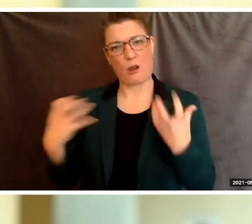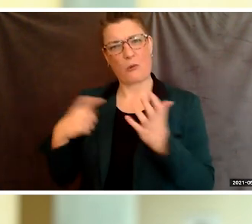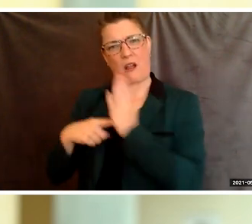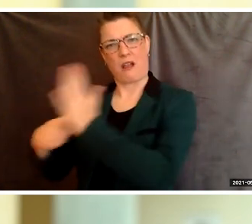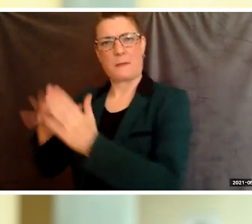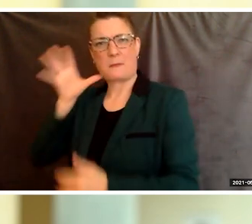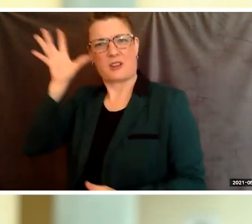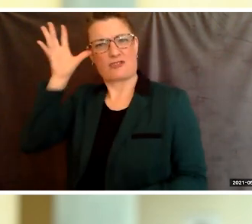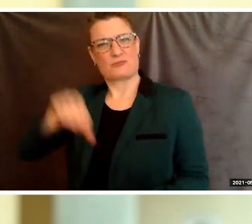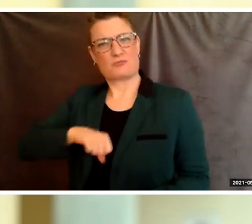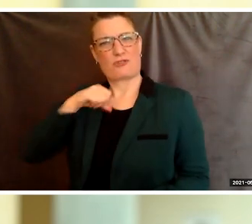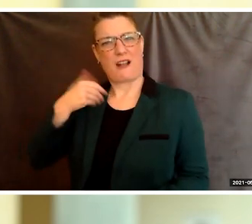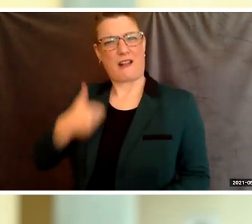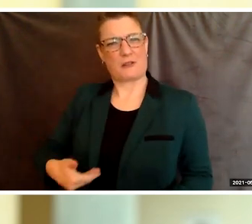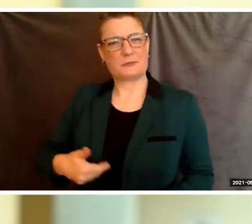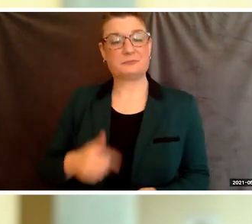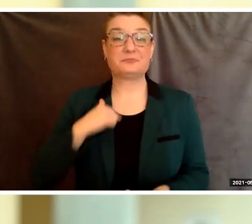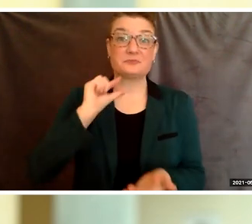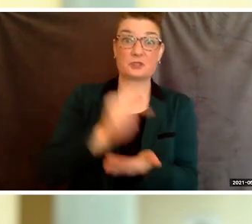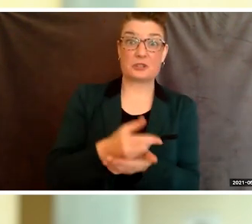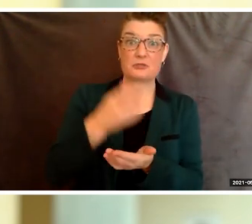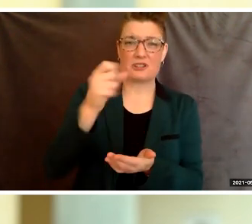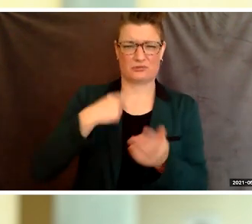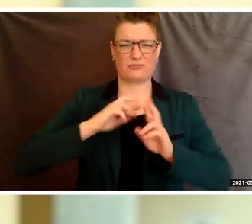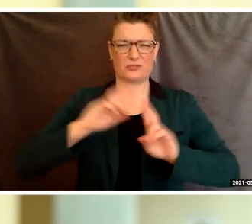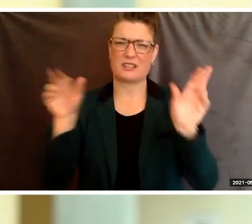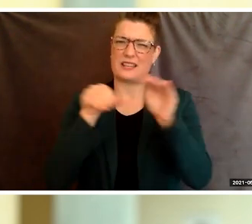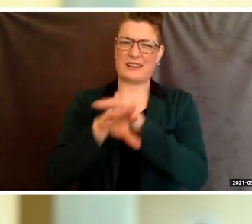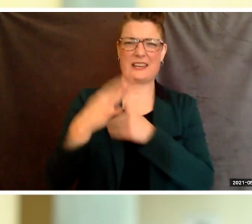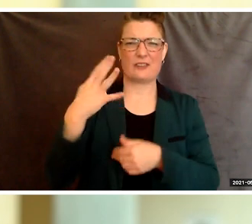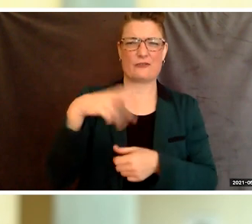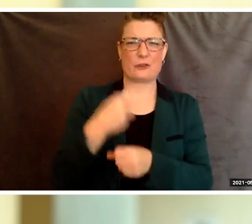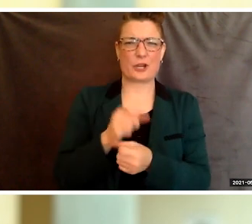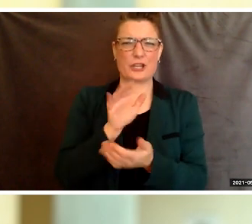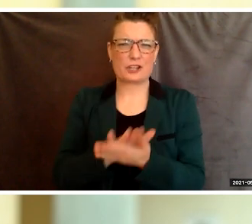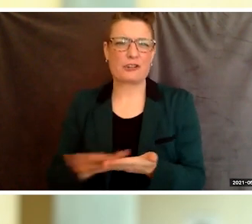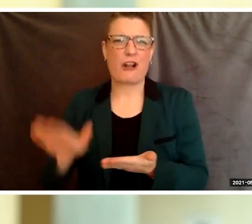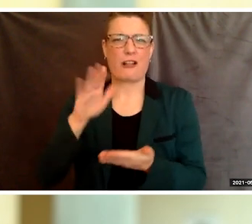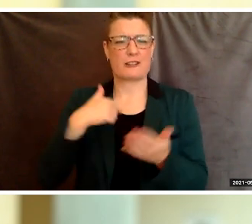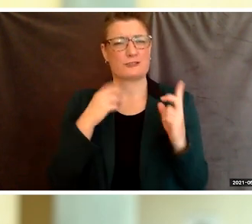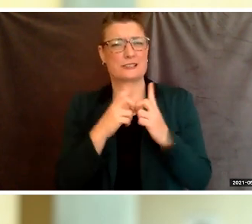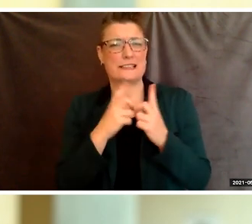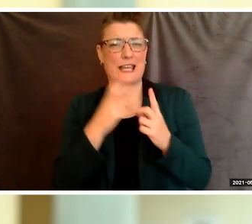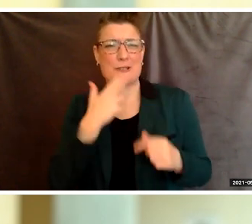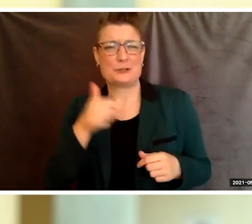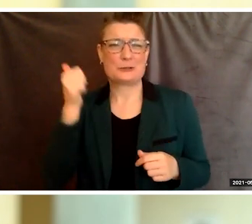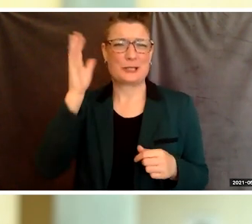When I graduated high school, I was set to attend a four year college and I was dating the cutest boy on the lacrosse team.